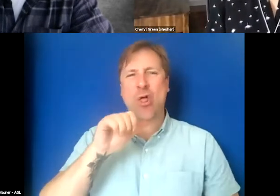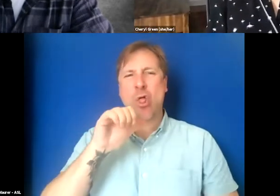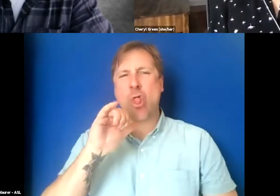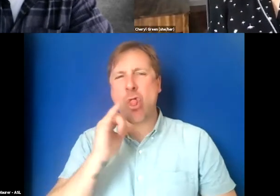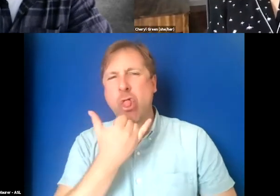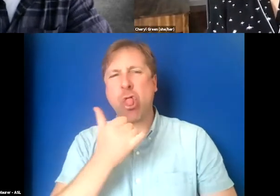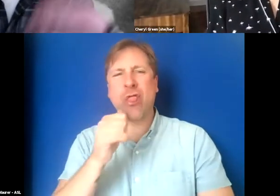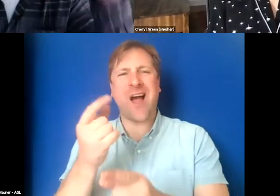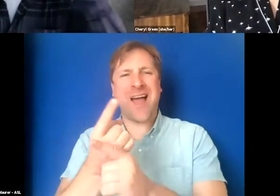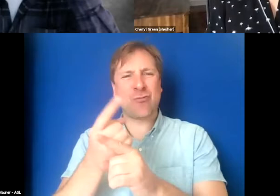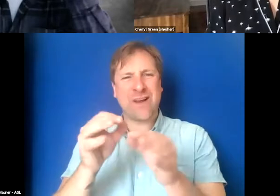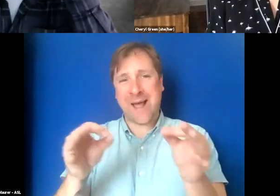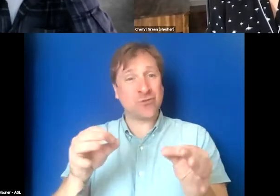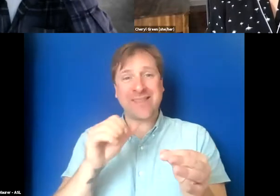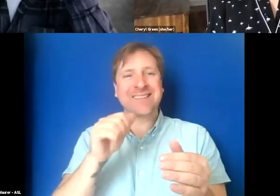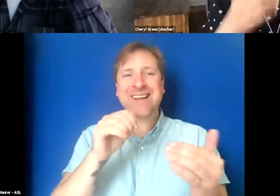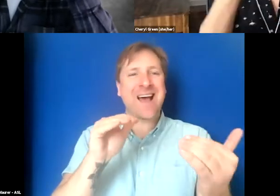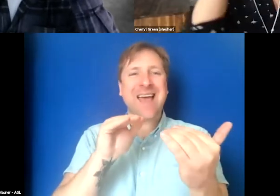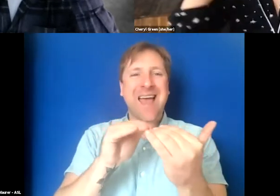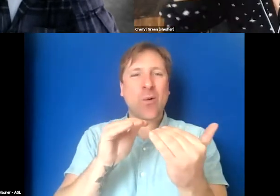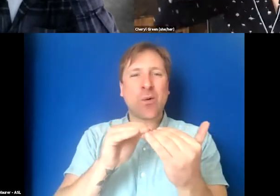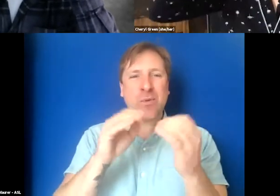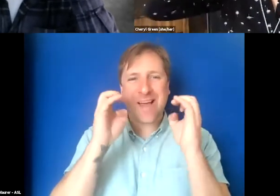how can they have an equitable educational experience?